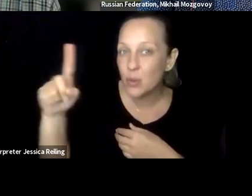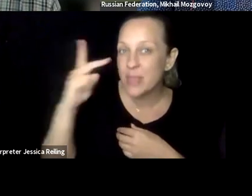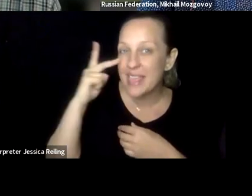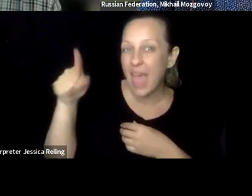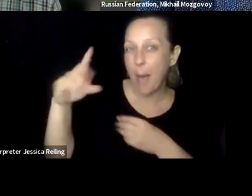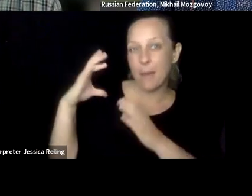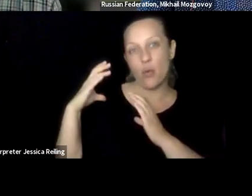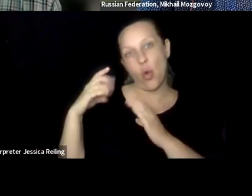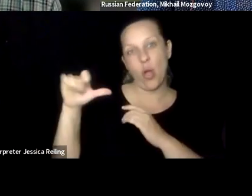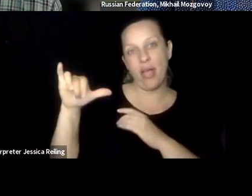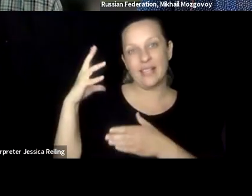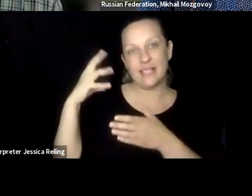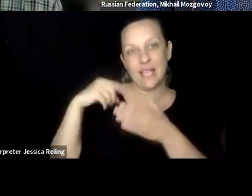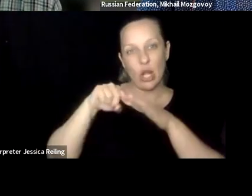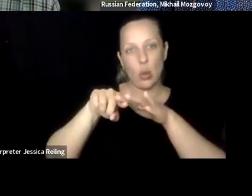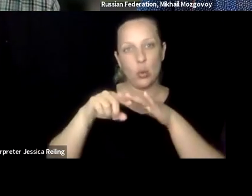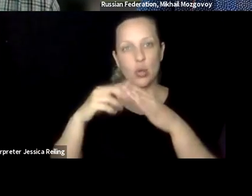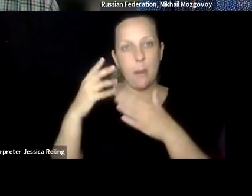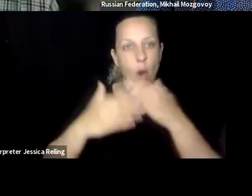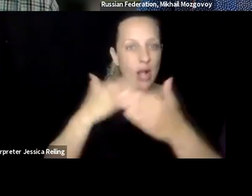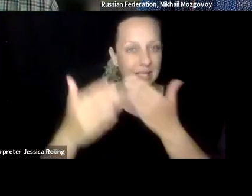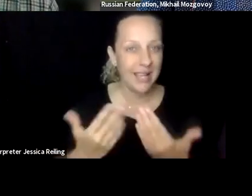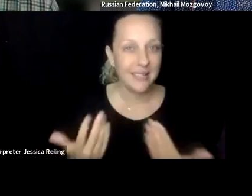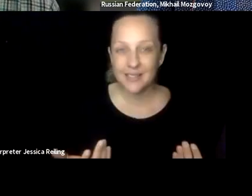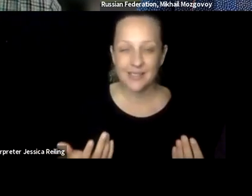work with the peer students, the non-disabled students, do you